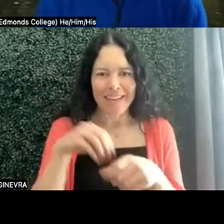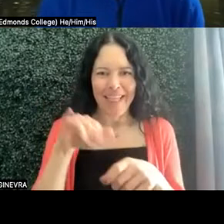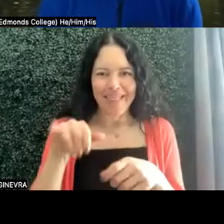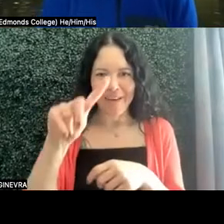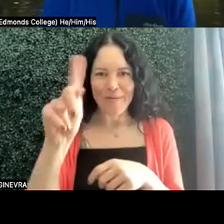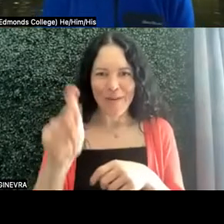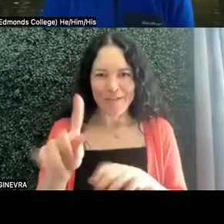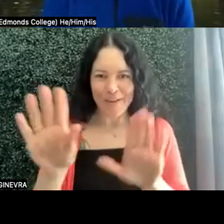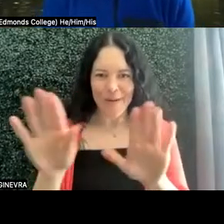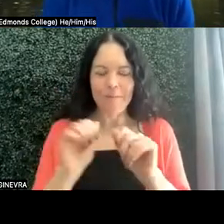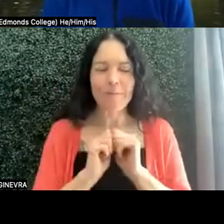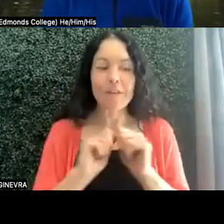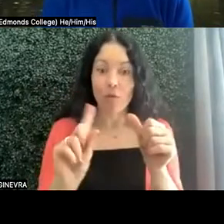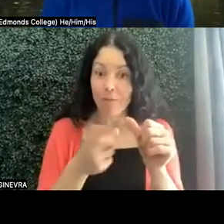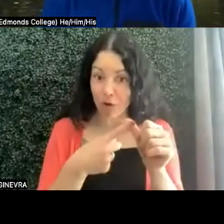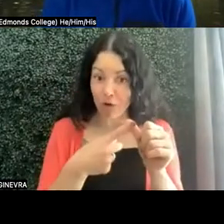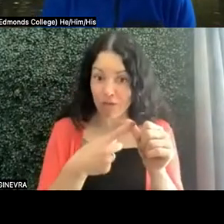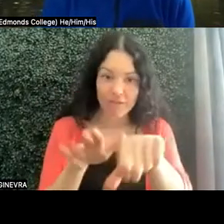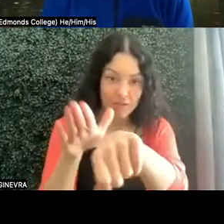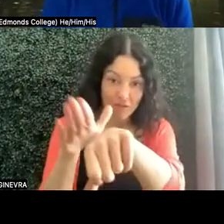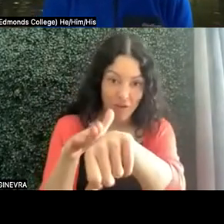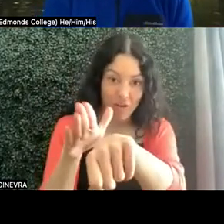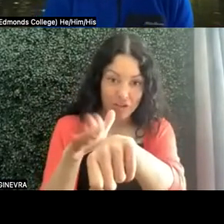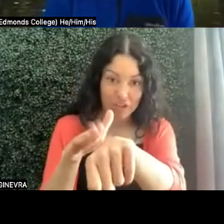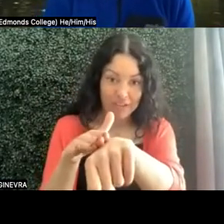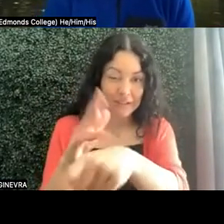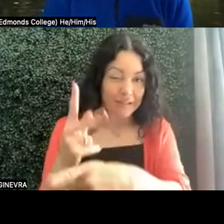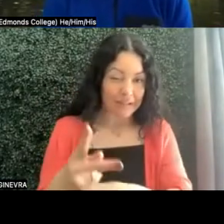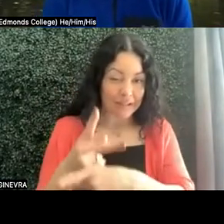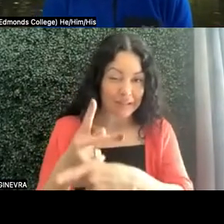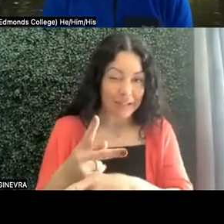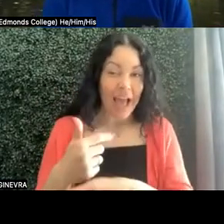So let me first caution-- I'm a bit of a word nerd, so I'm going